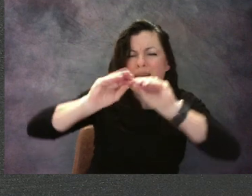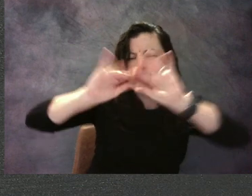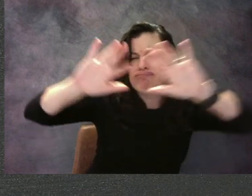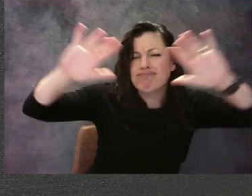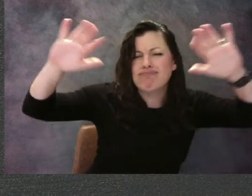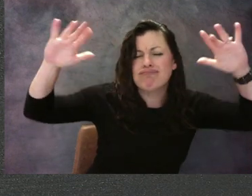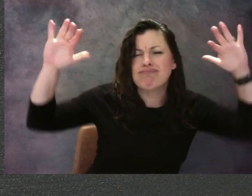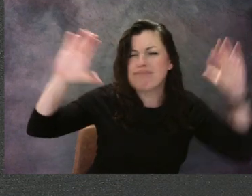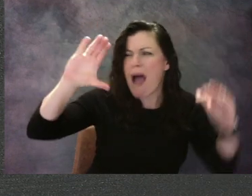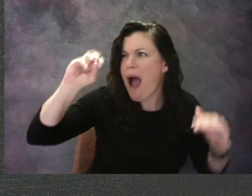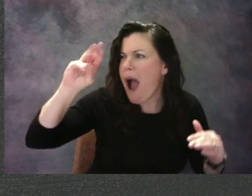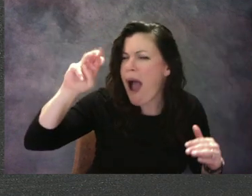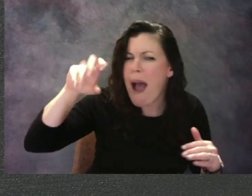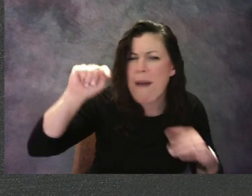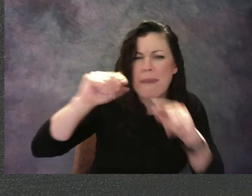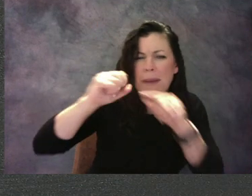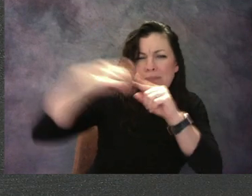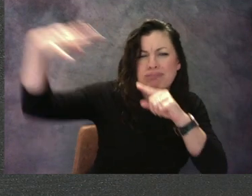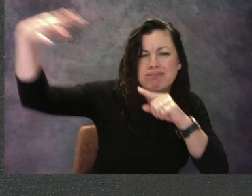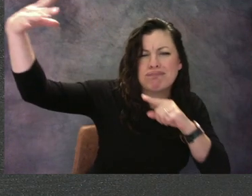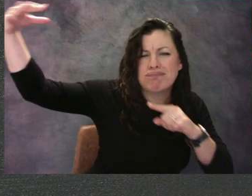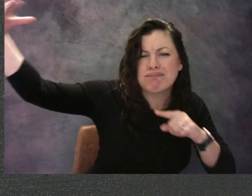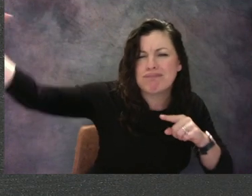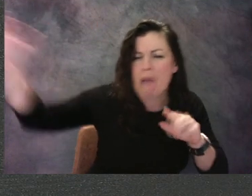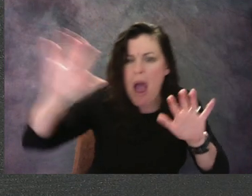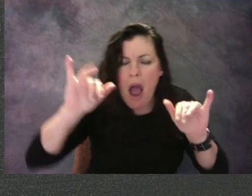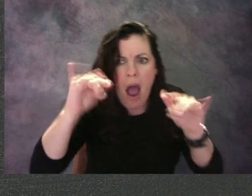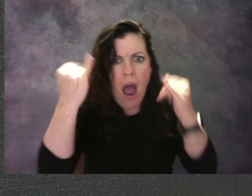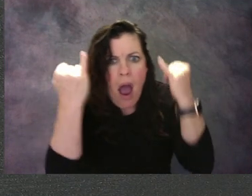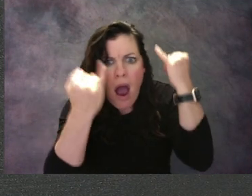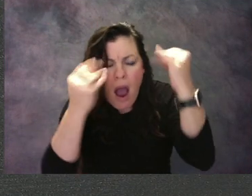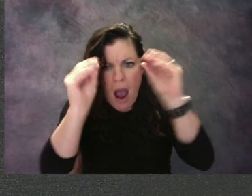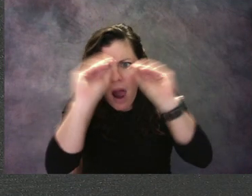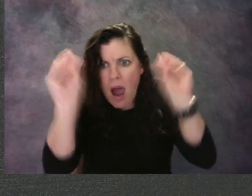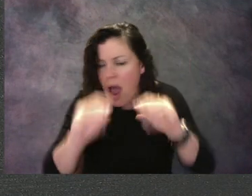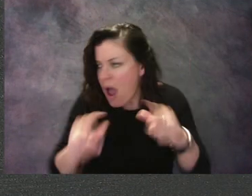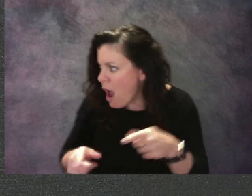"That's a great idea." "A jungle at night, I wish I had thought of that," said Natalie.